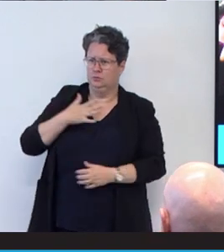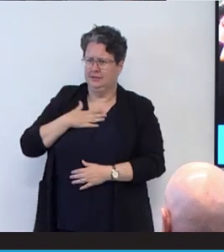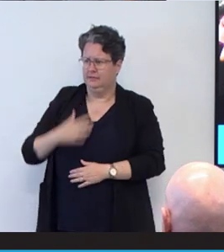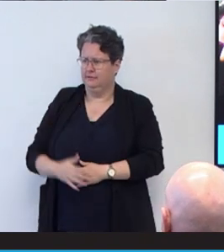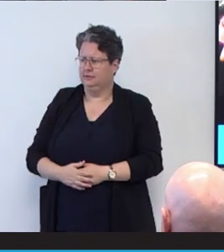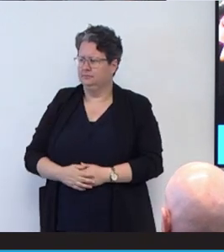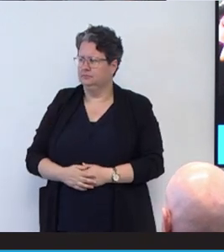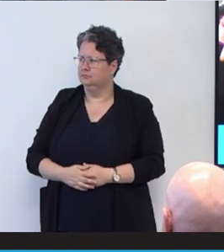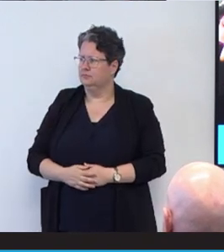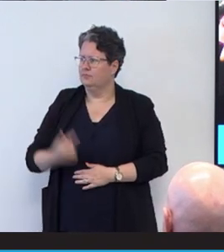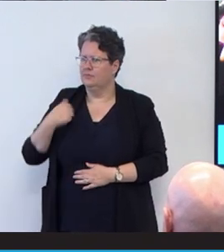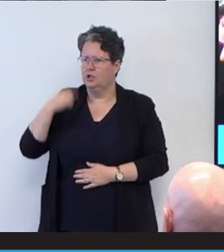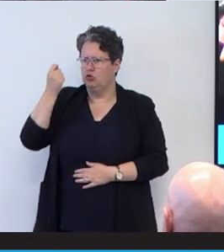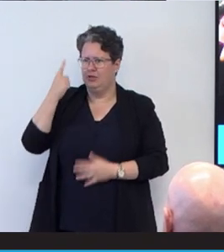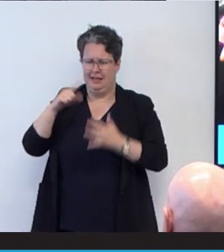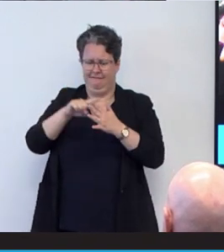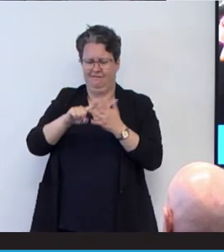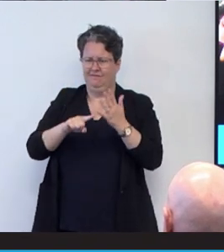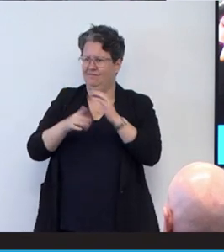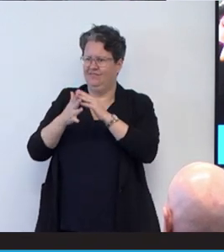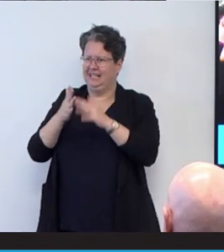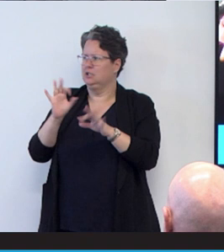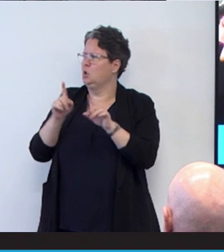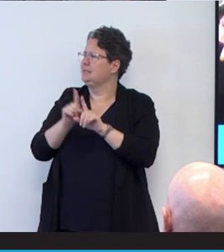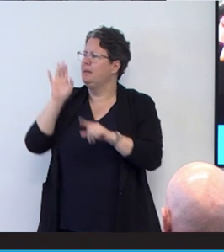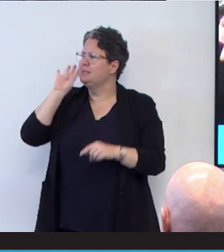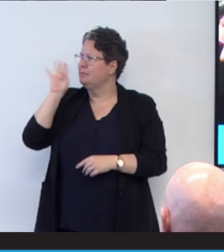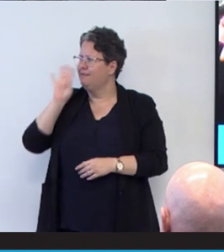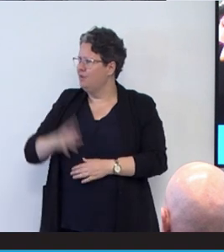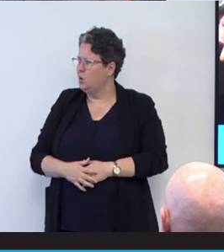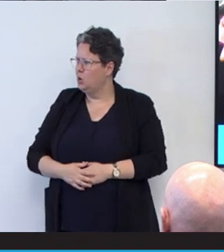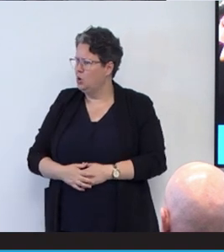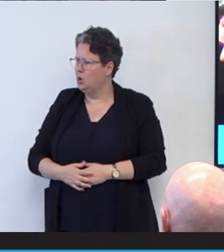And then I realized that my fingers aren't working like they used to. So when I got itchy,